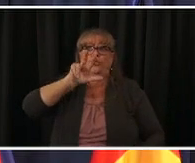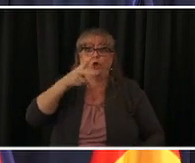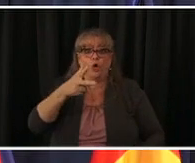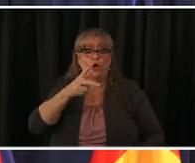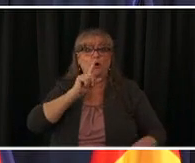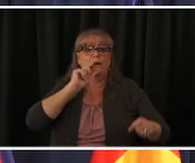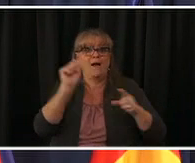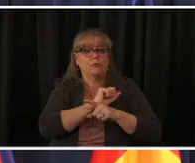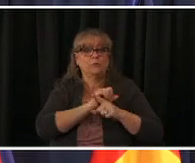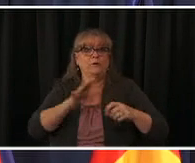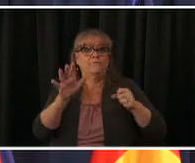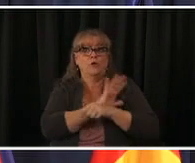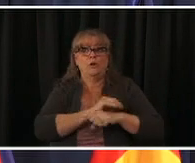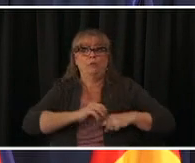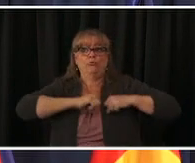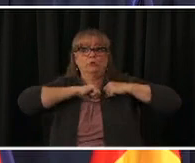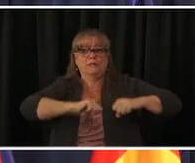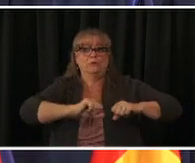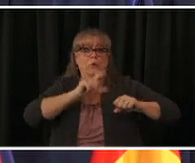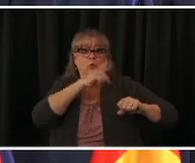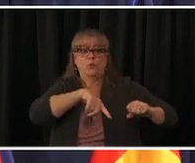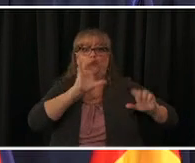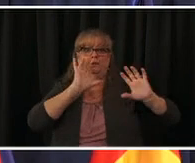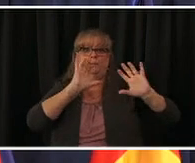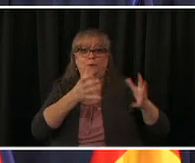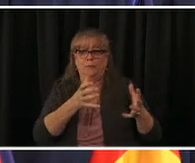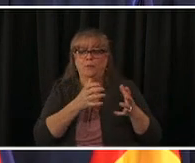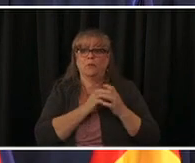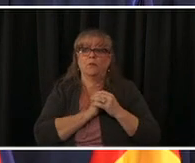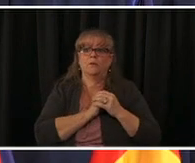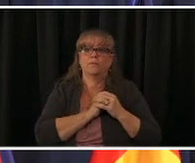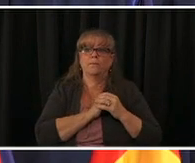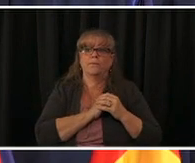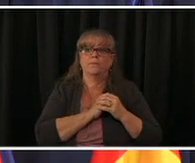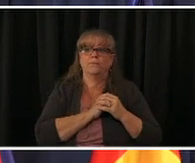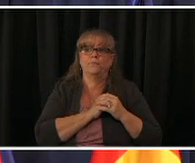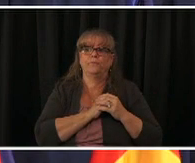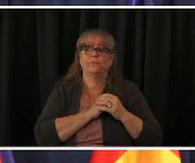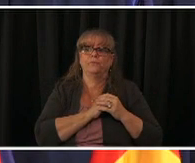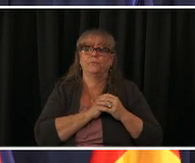the last few months we now have uh we have to call the numbers up but i believe is about 1.5